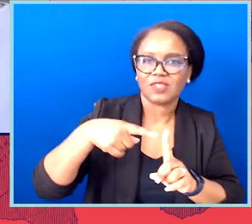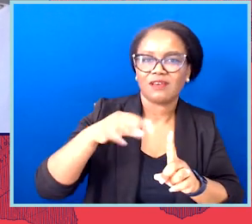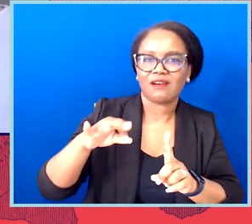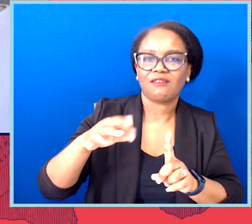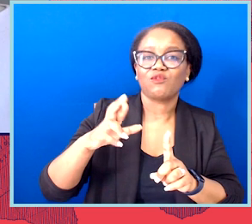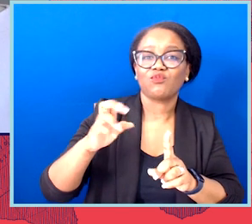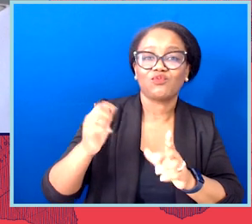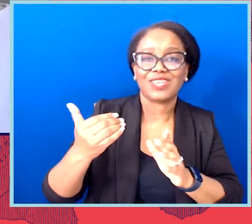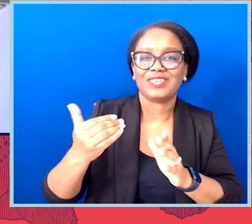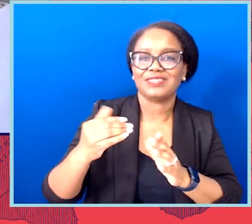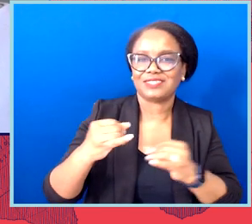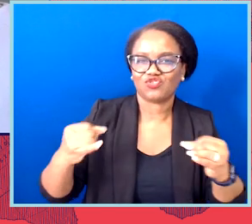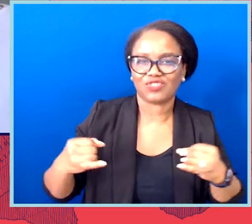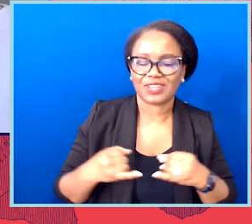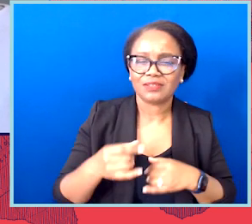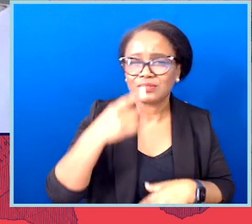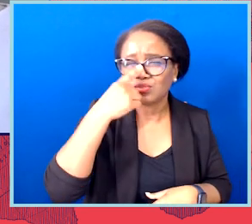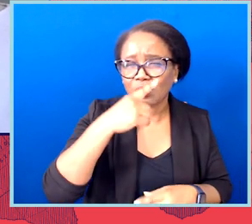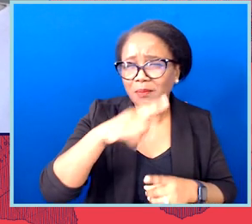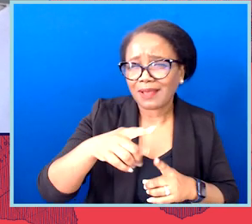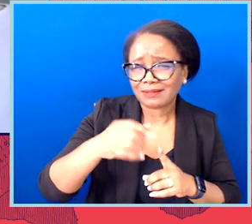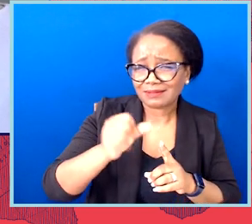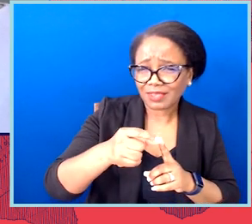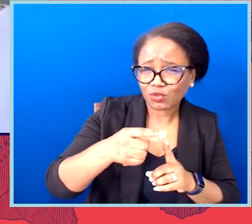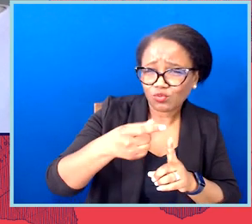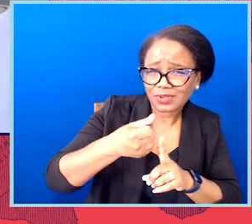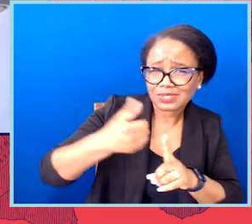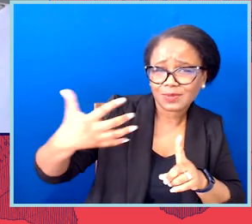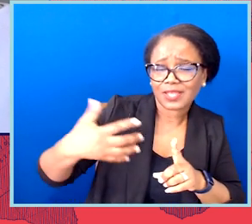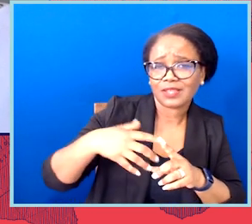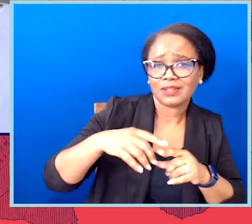Can you tell us a little bit more about the team's work and the critical role that the